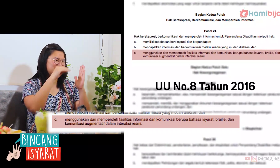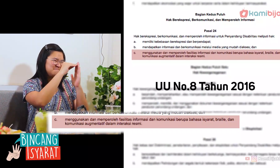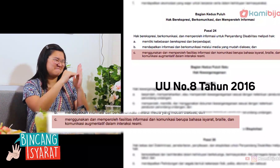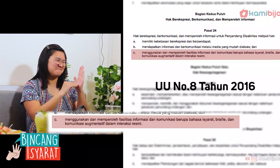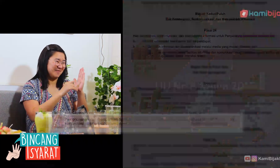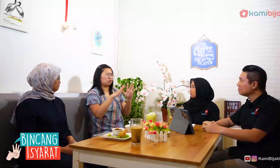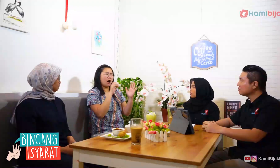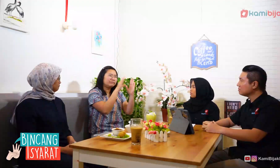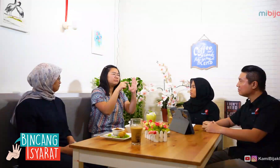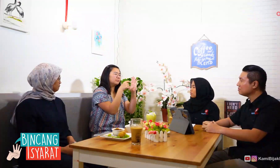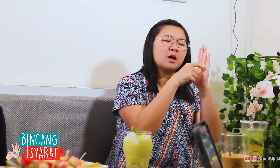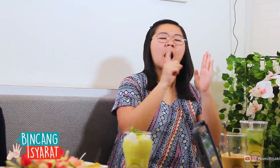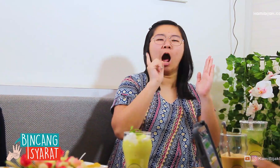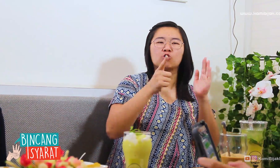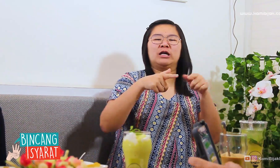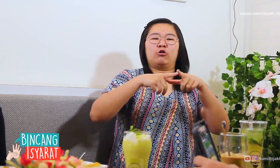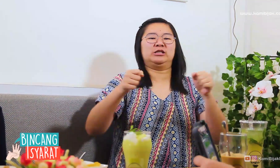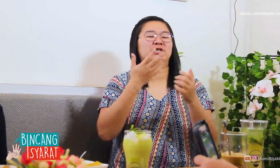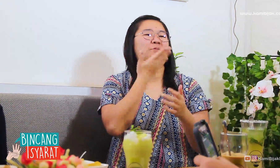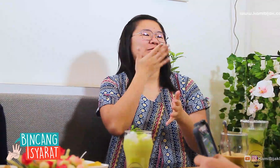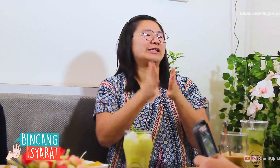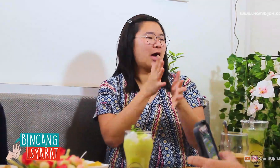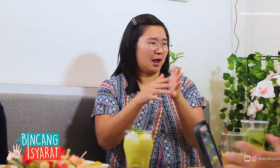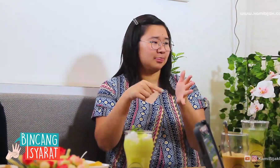Already written "Must be linguistic sign language"